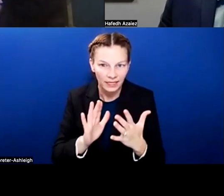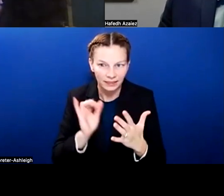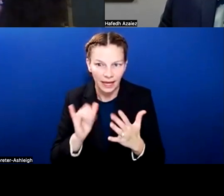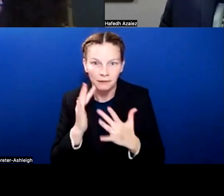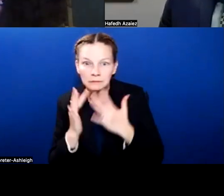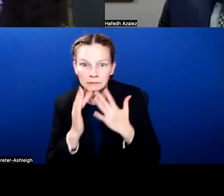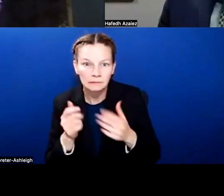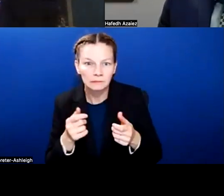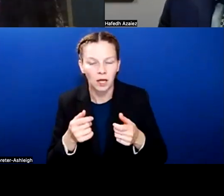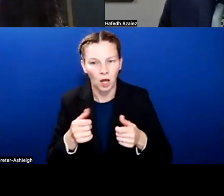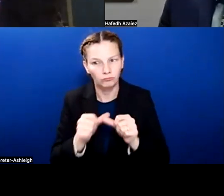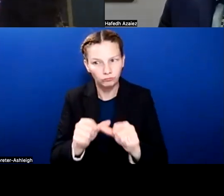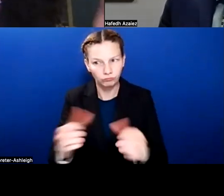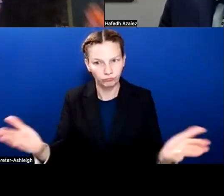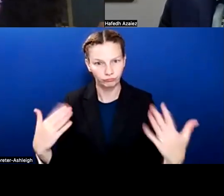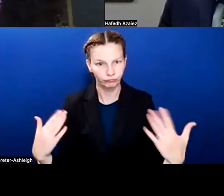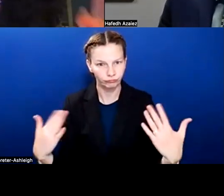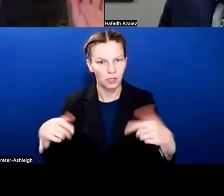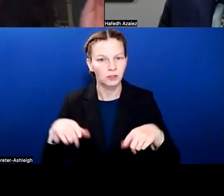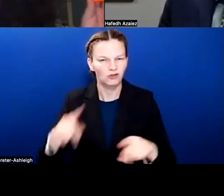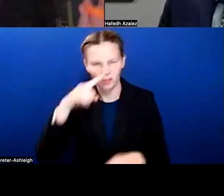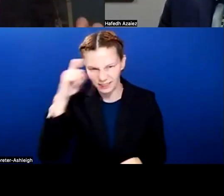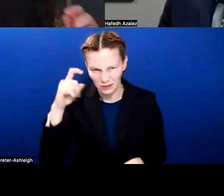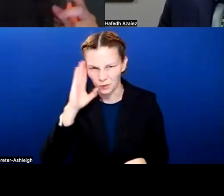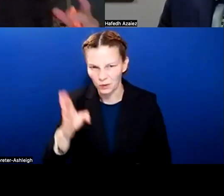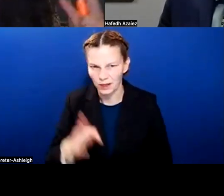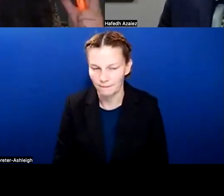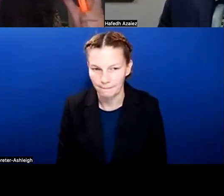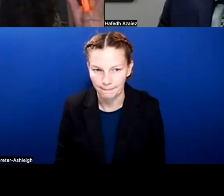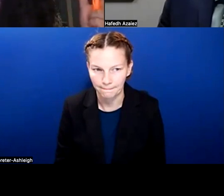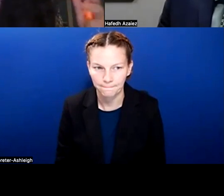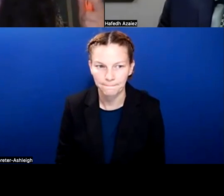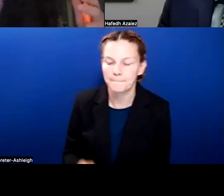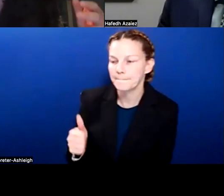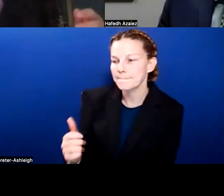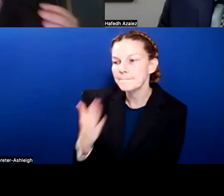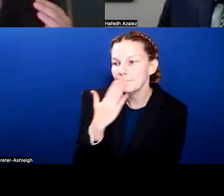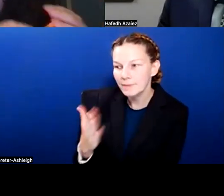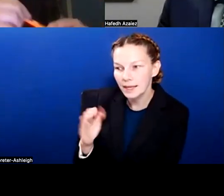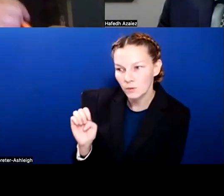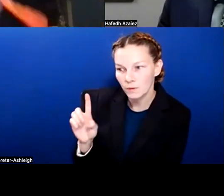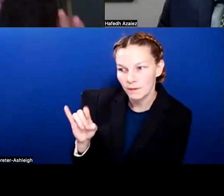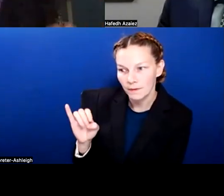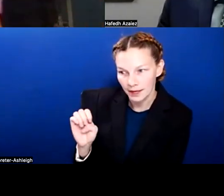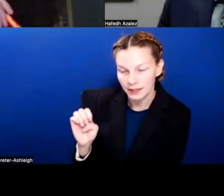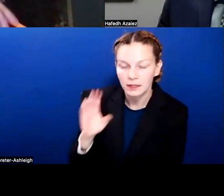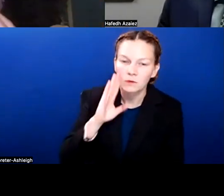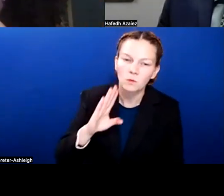Thank you. Thank you, Eddie. And so we're gonna go back to just some of the potential proposals and as far as just navigating that.